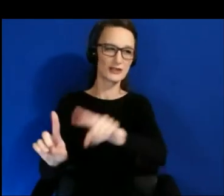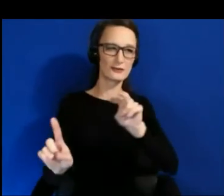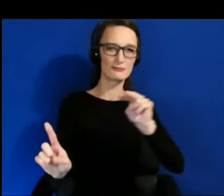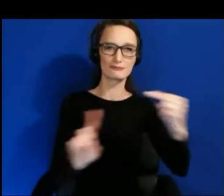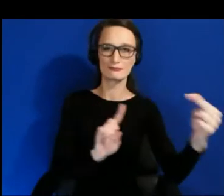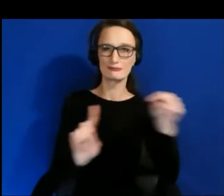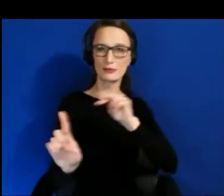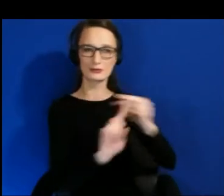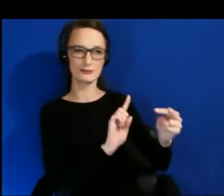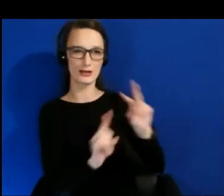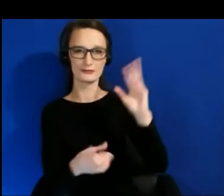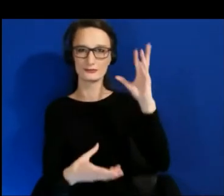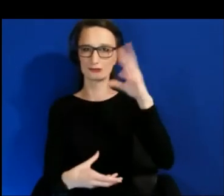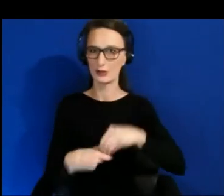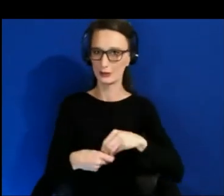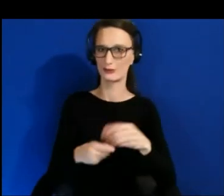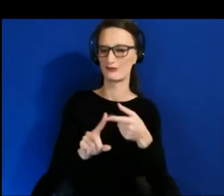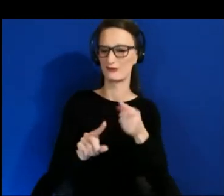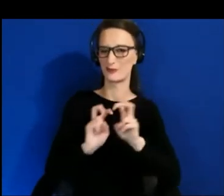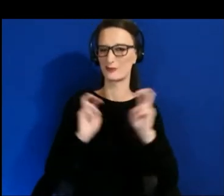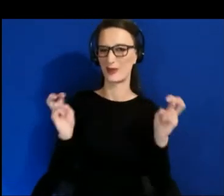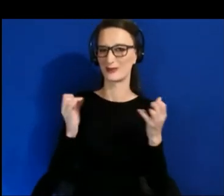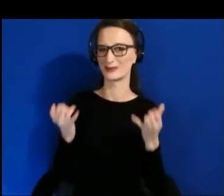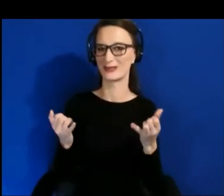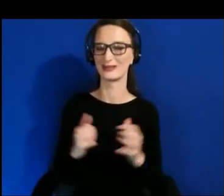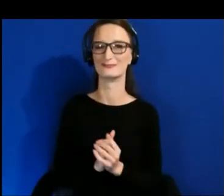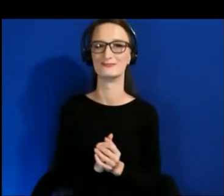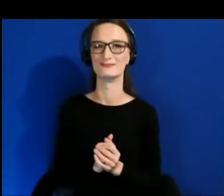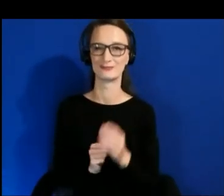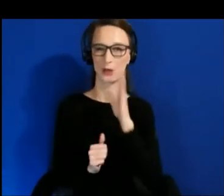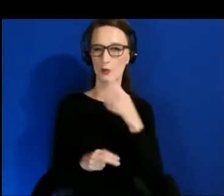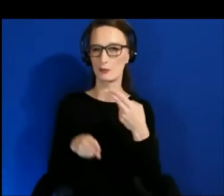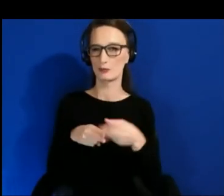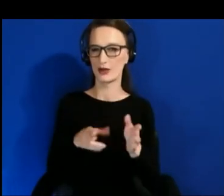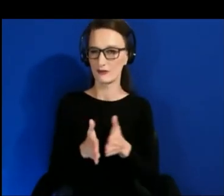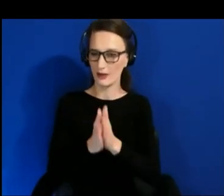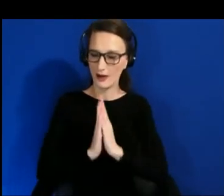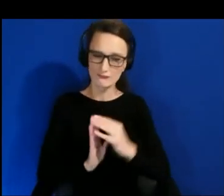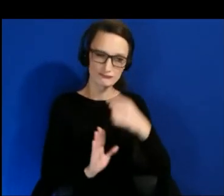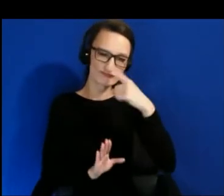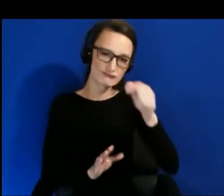I’ll ask each of them briefly to introduce themselves and share what they focus on in